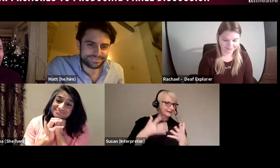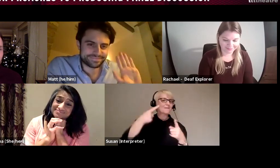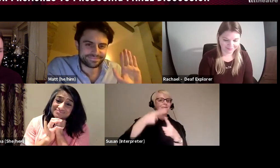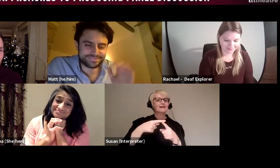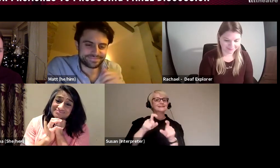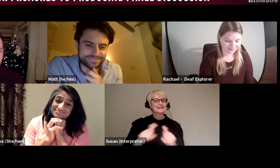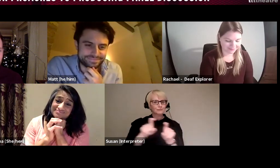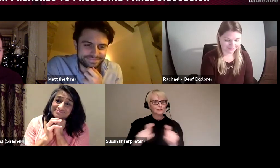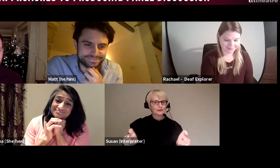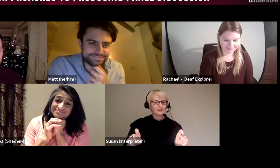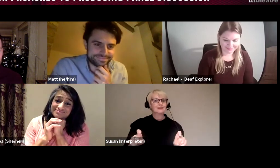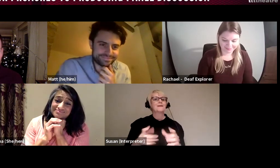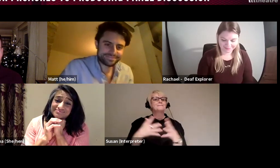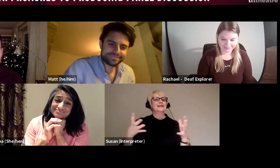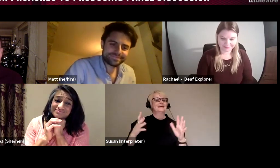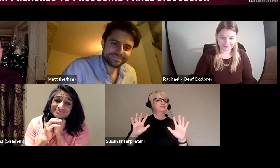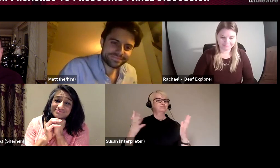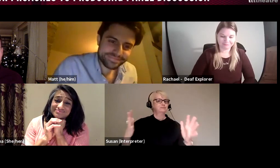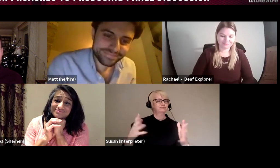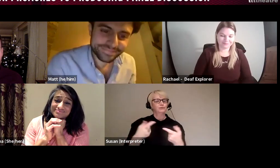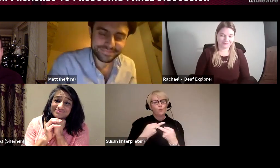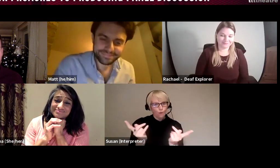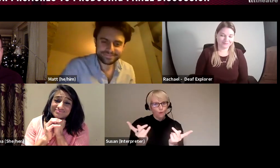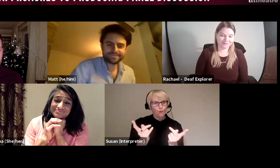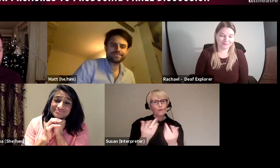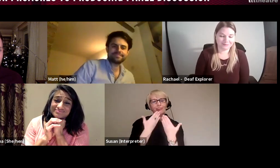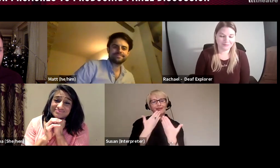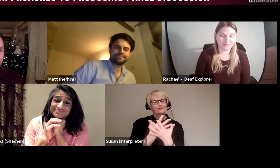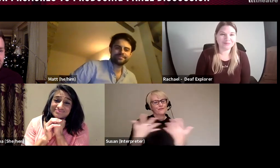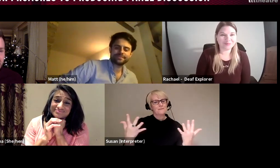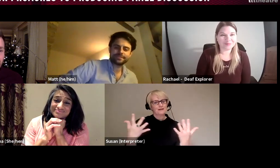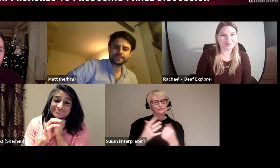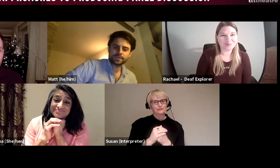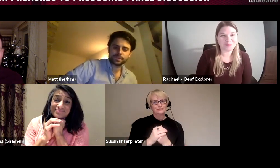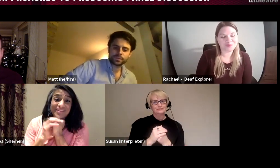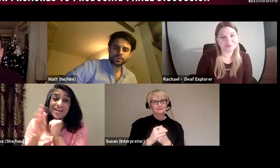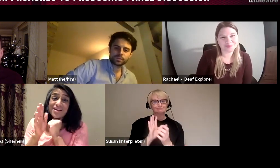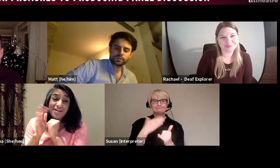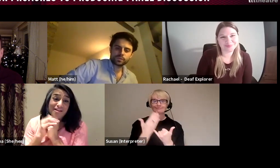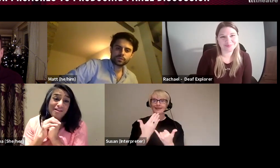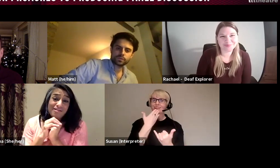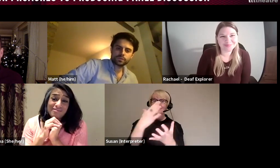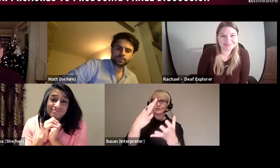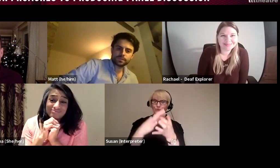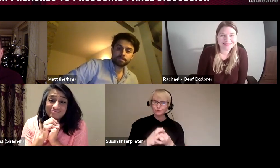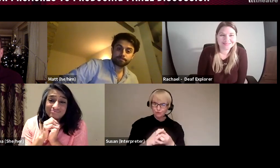of applause to you thank you very much, and thank you for all of you joining this afternoon, we hope